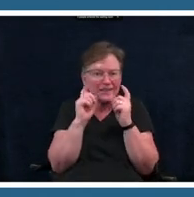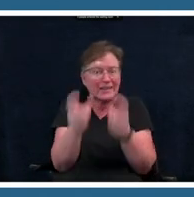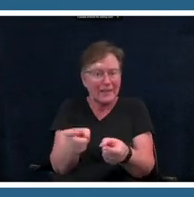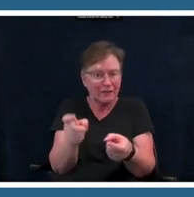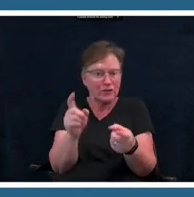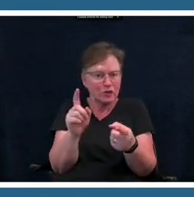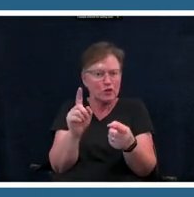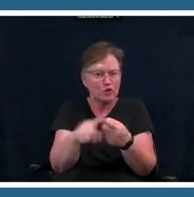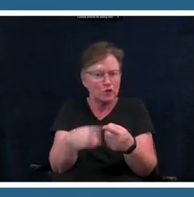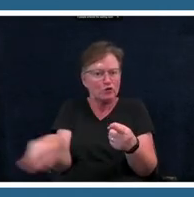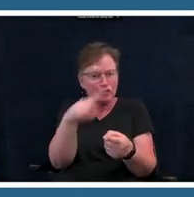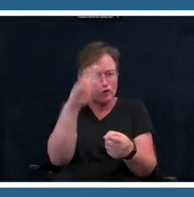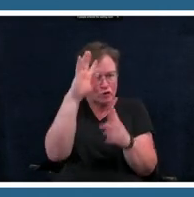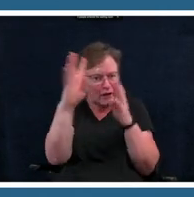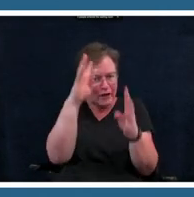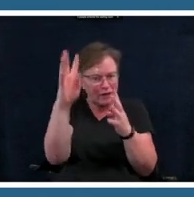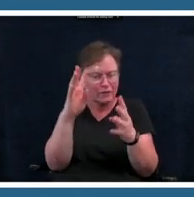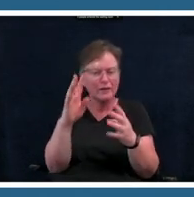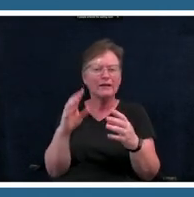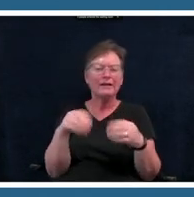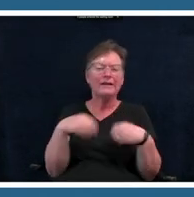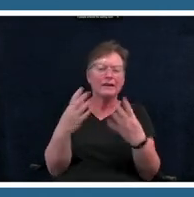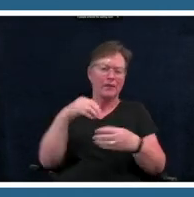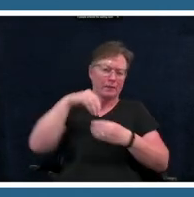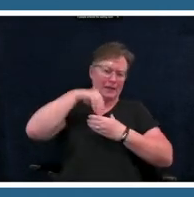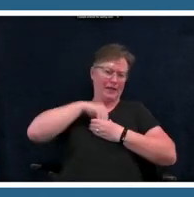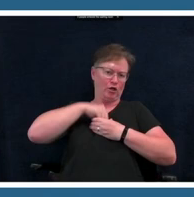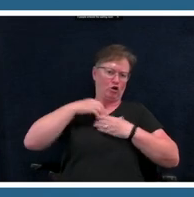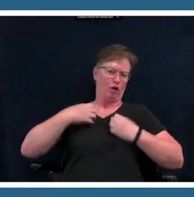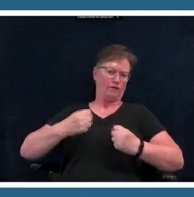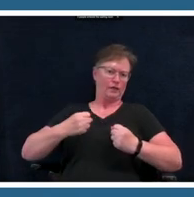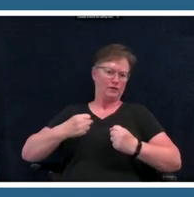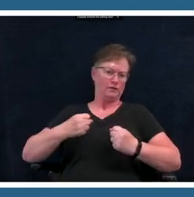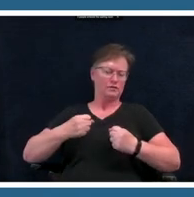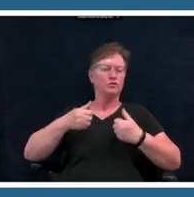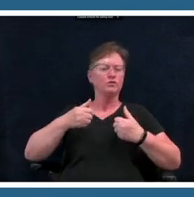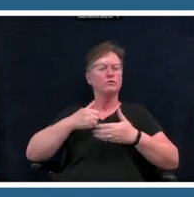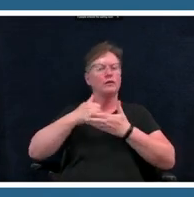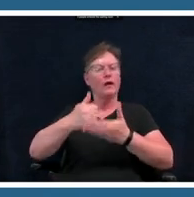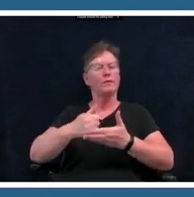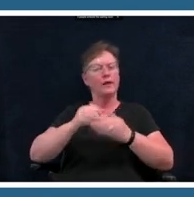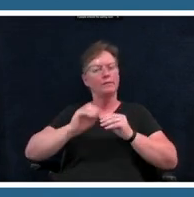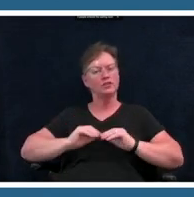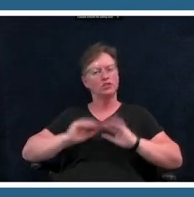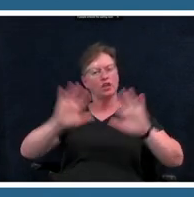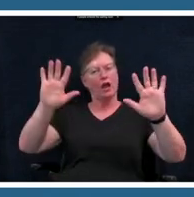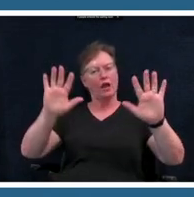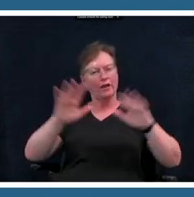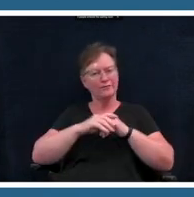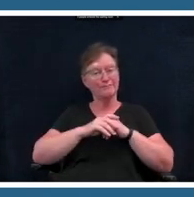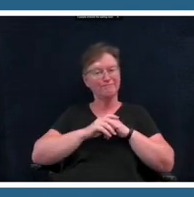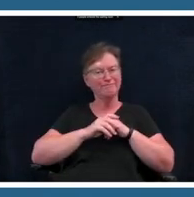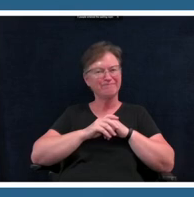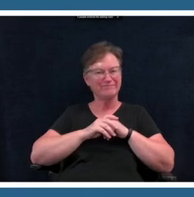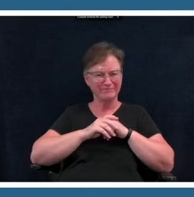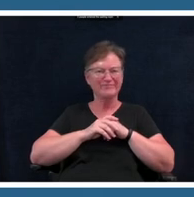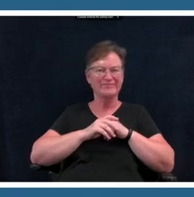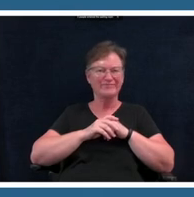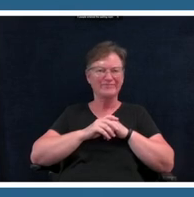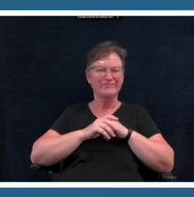inner confidence that they'll need that will shine you know kind of outwardly i hope that was helpful